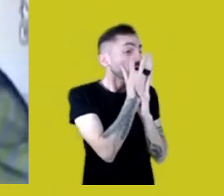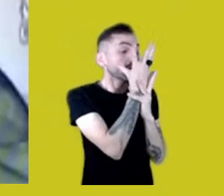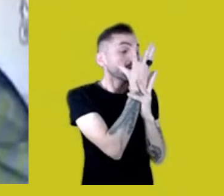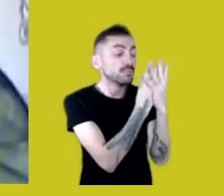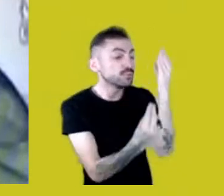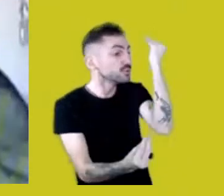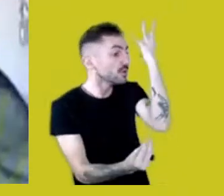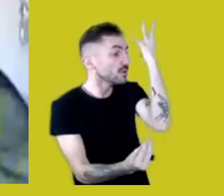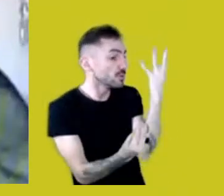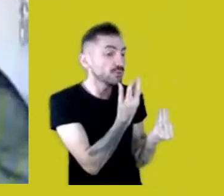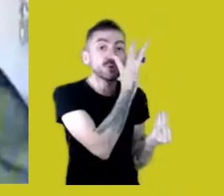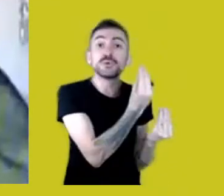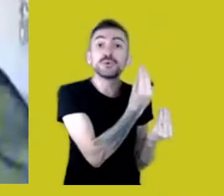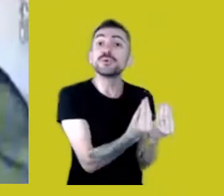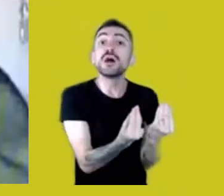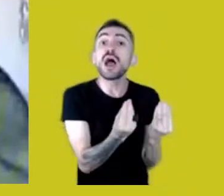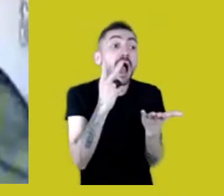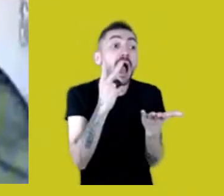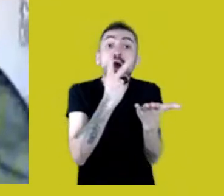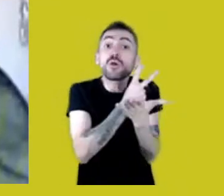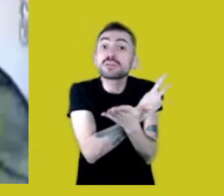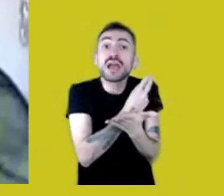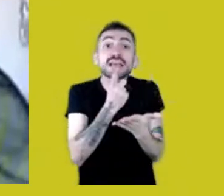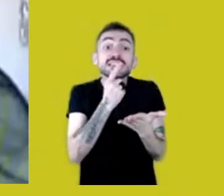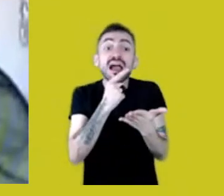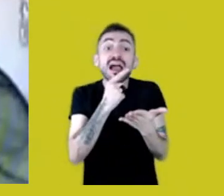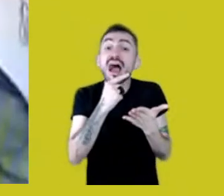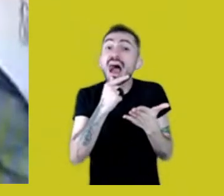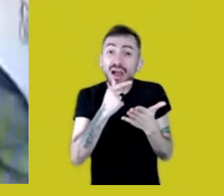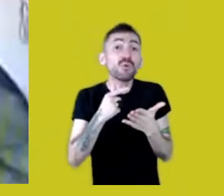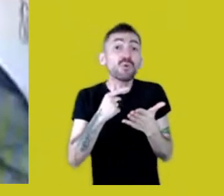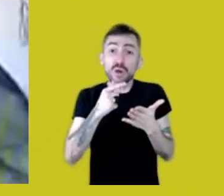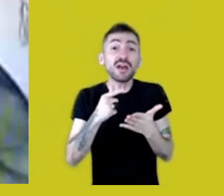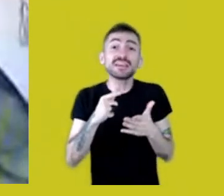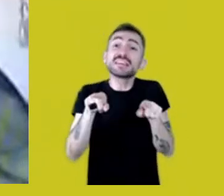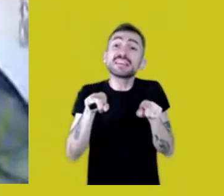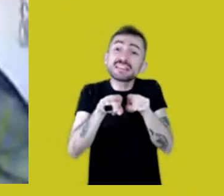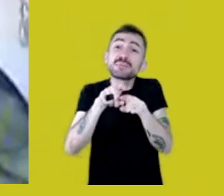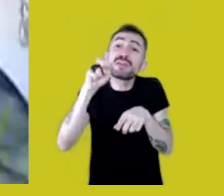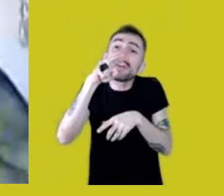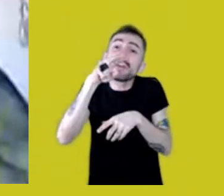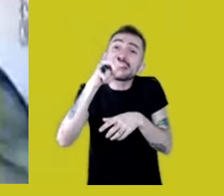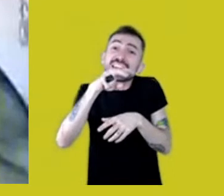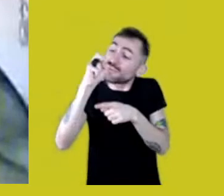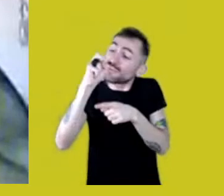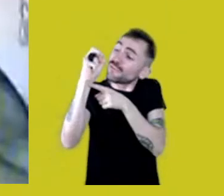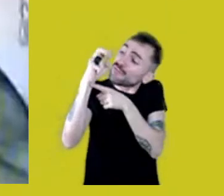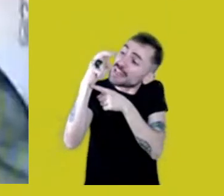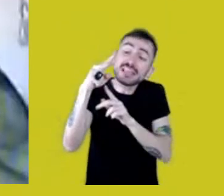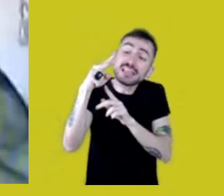drowned in carcinogenic pesticides and herbicides outlawed in other countries